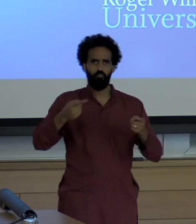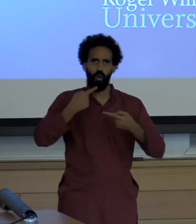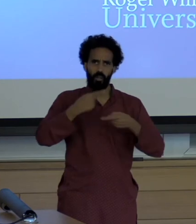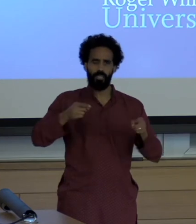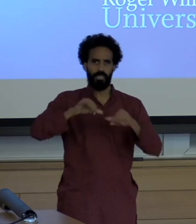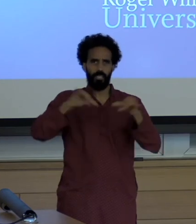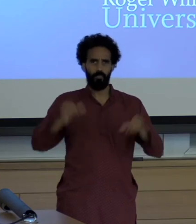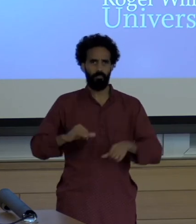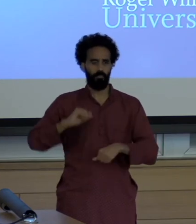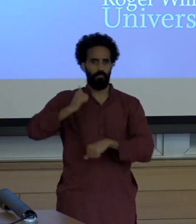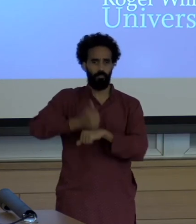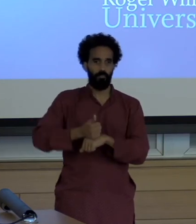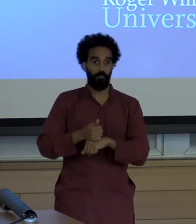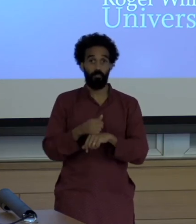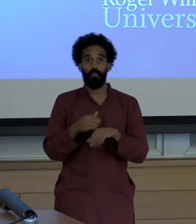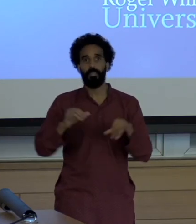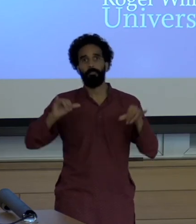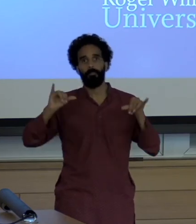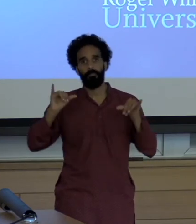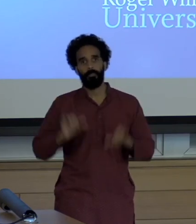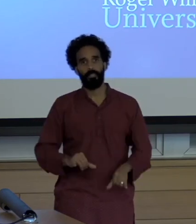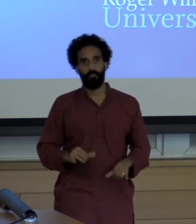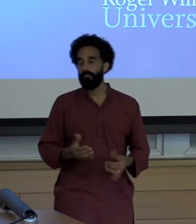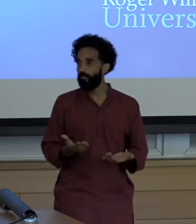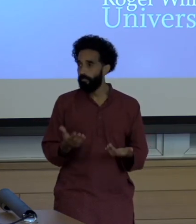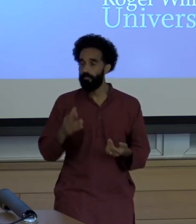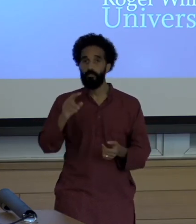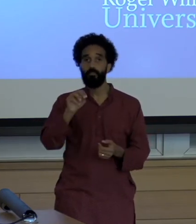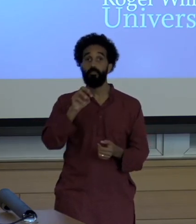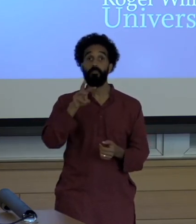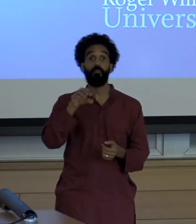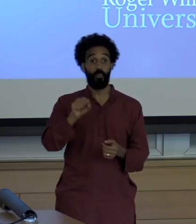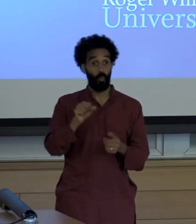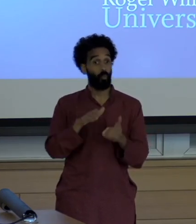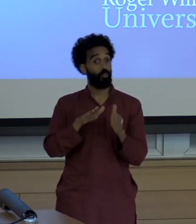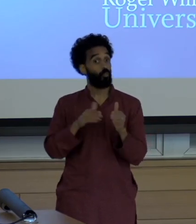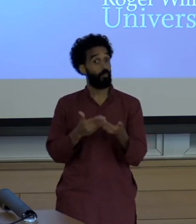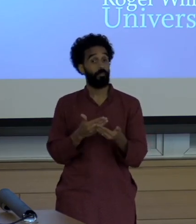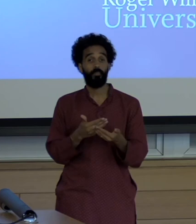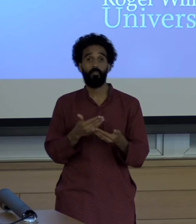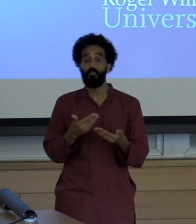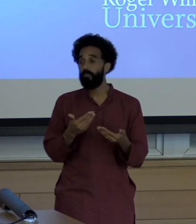Still you know newsrooms have